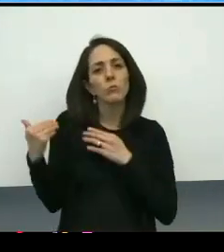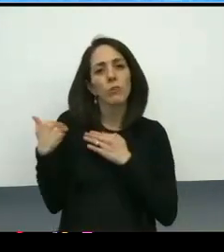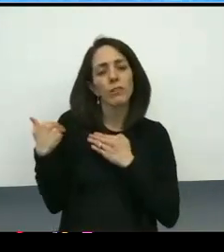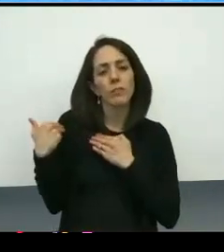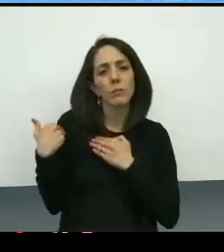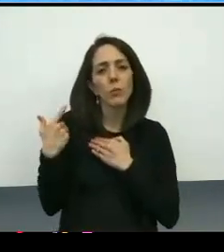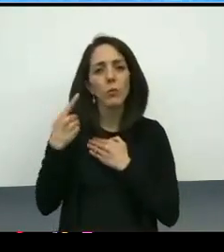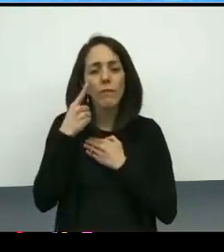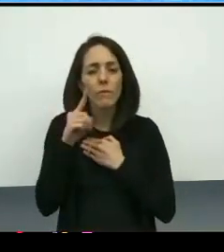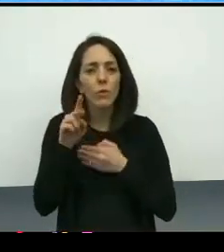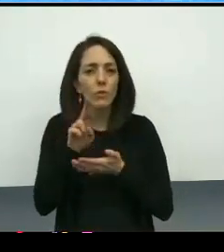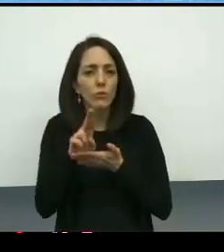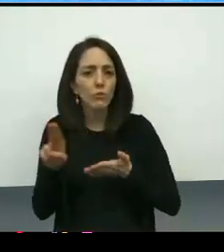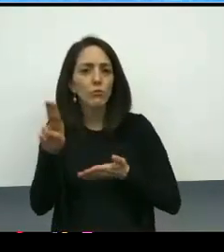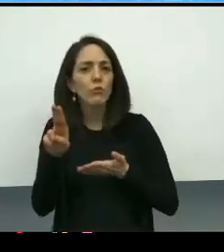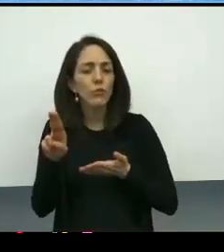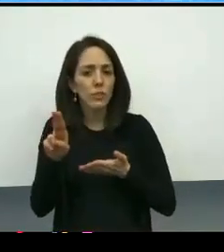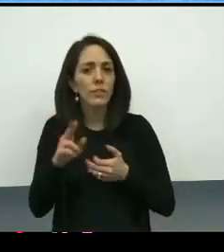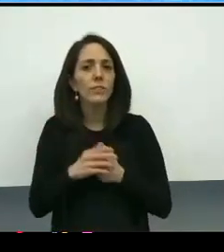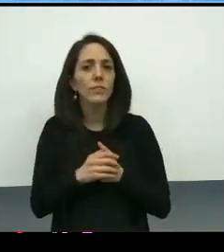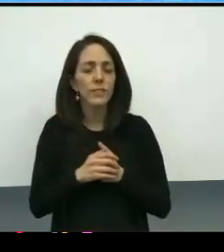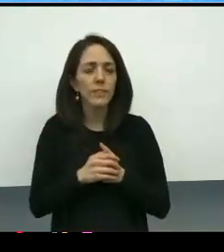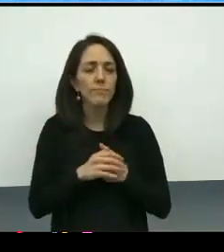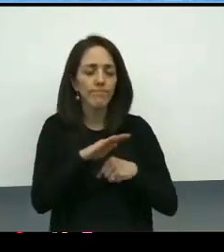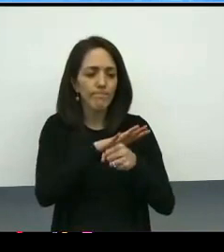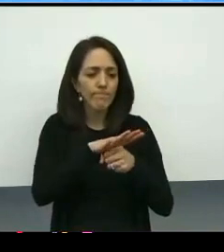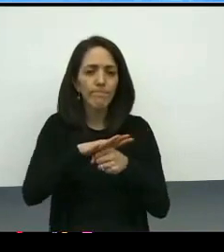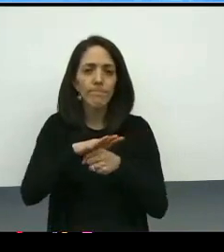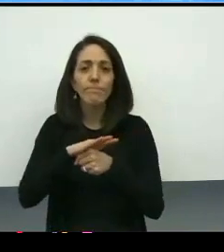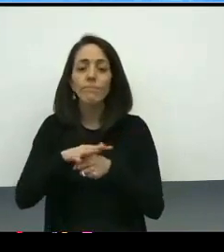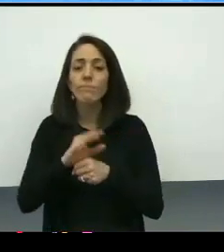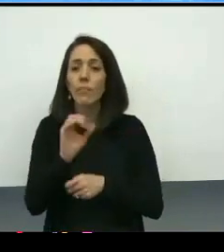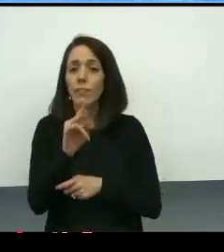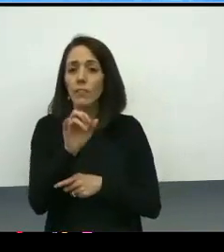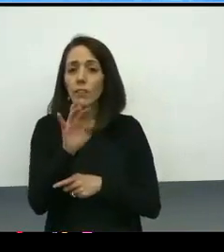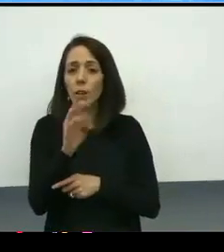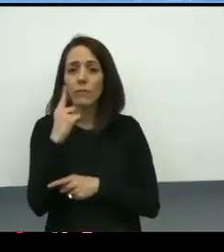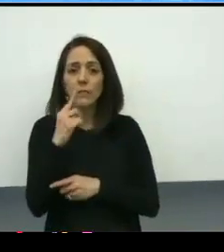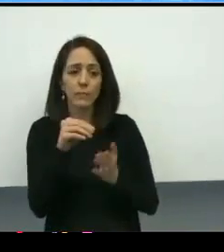within the university that were implicated by the Covington recommendations.